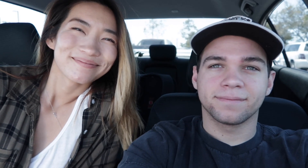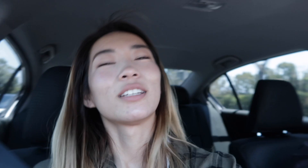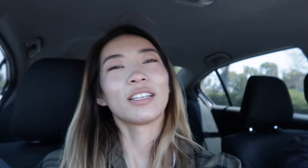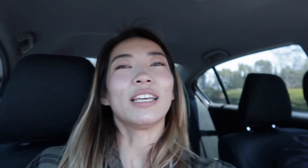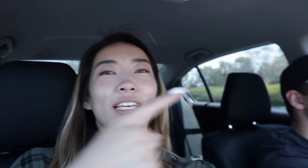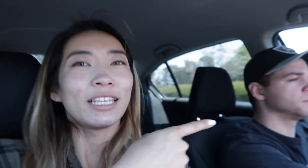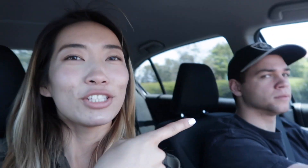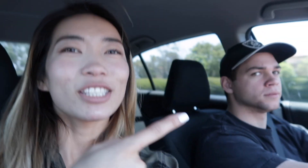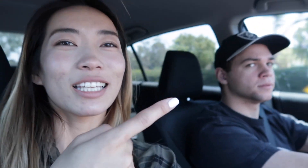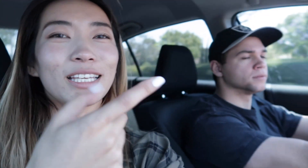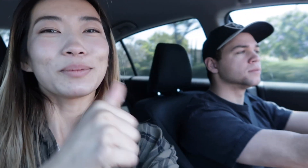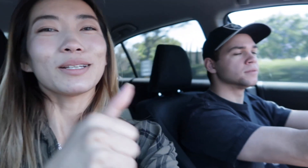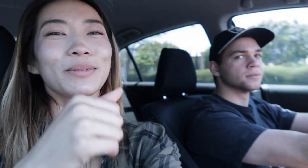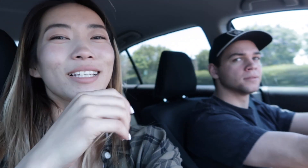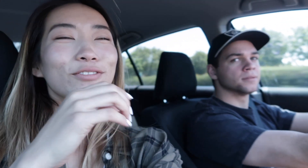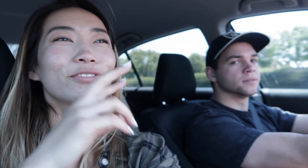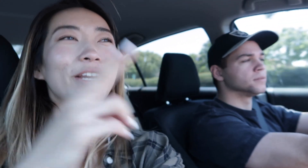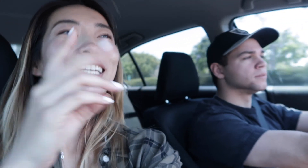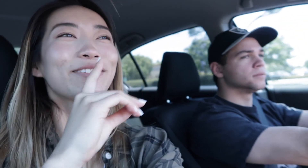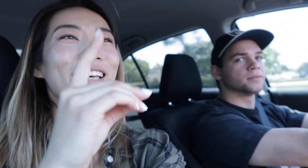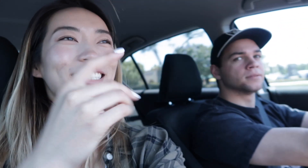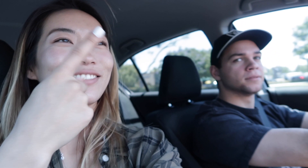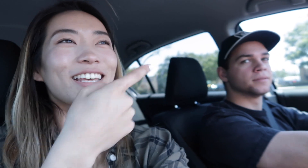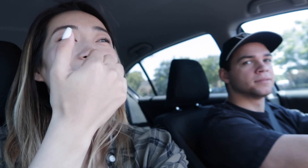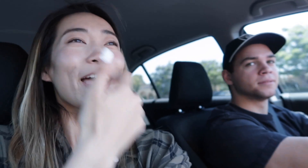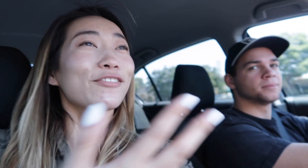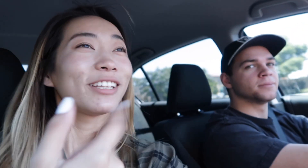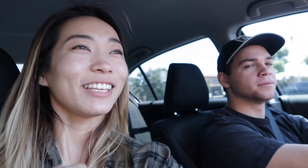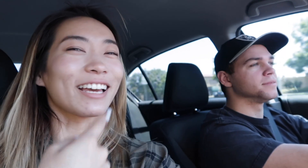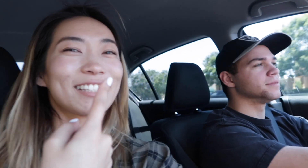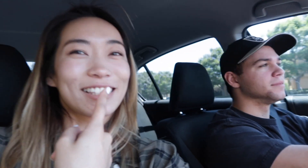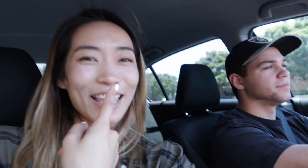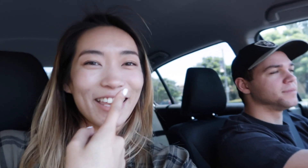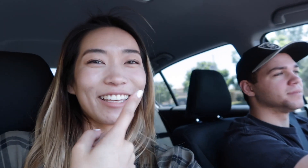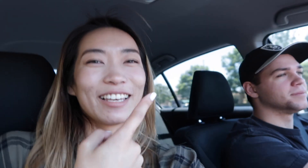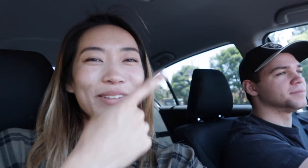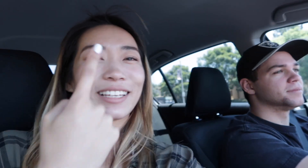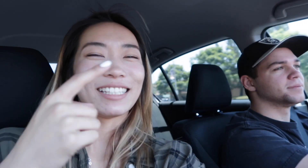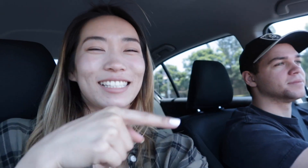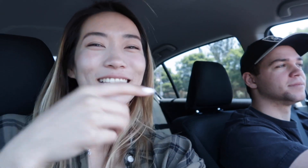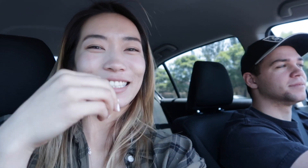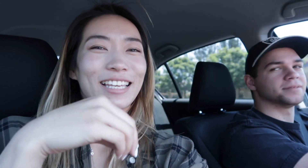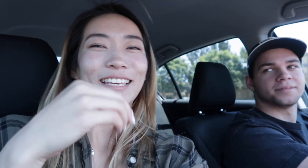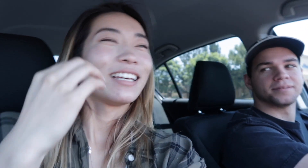he just keeps on being very defensive everything I say because he's in this like